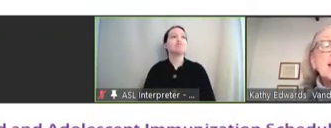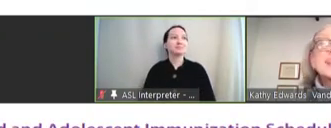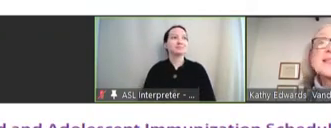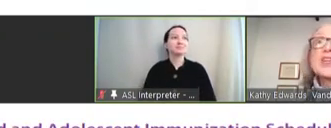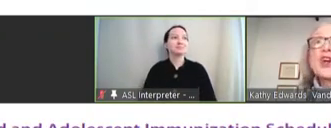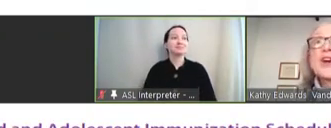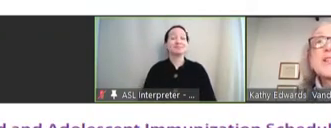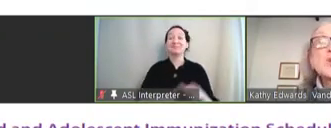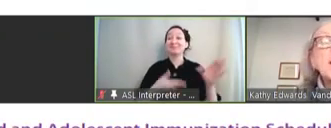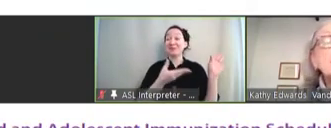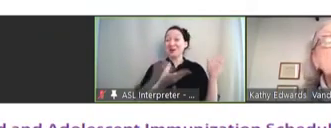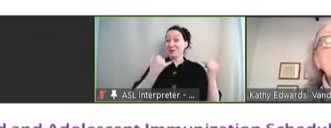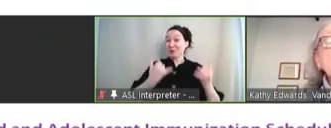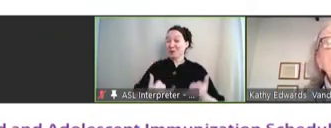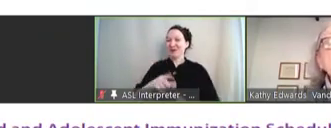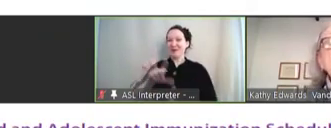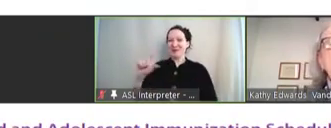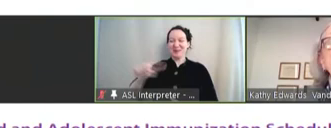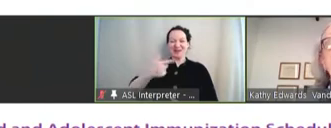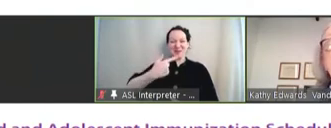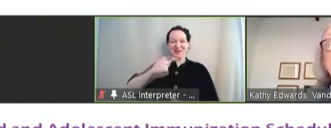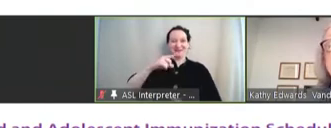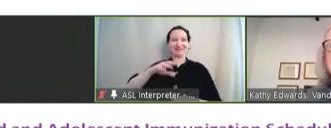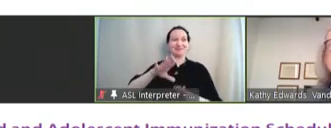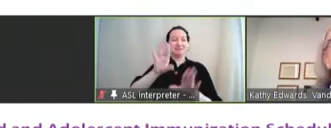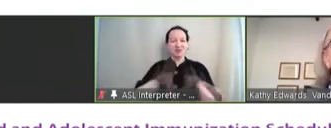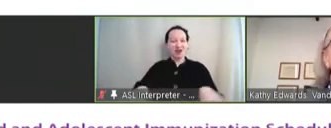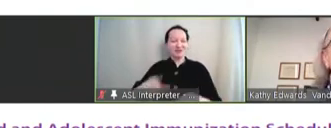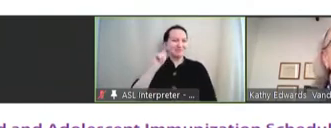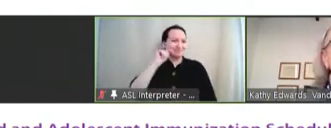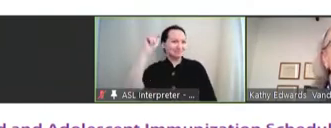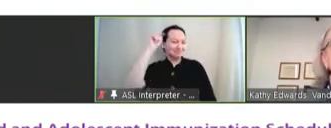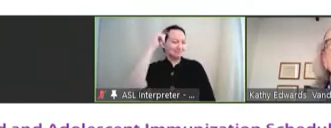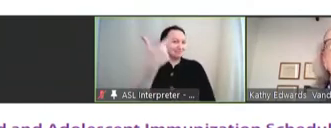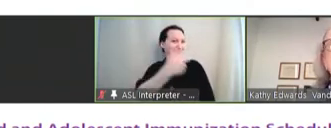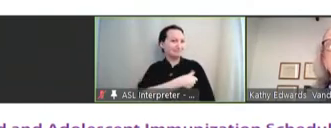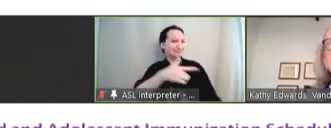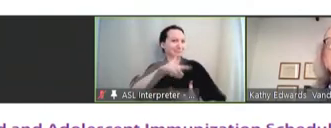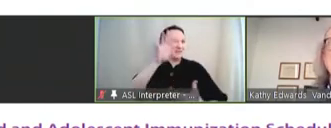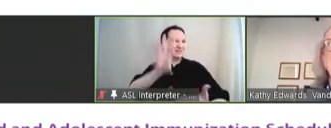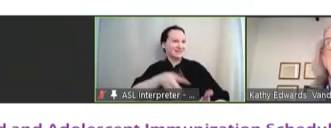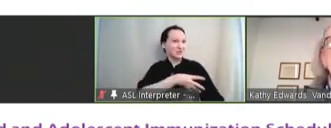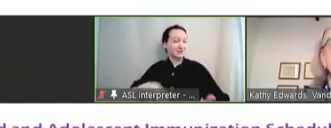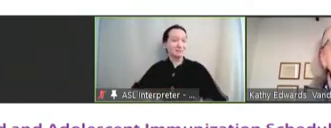This is the current 2021 Child and Adolescent Immunization Schedule. And now, you'll see that